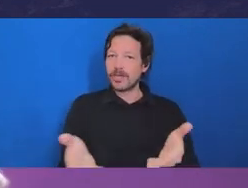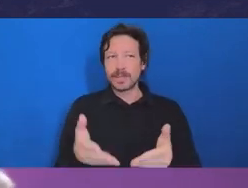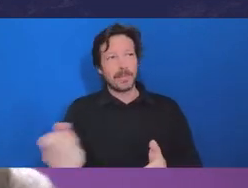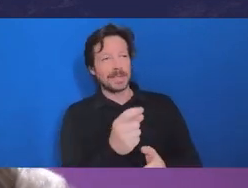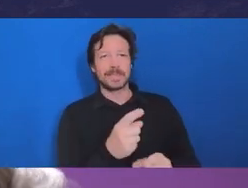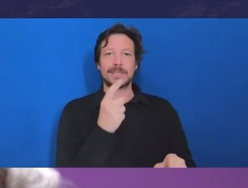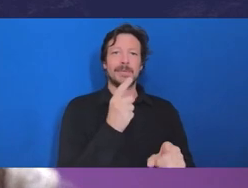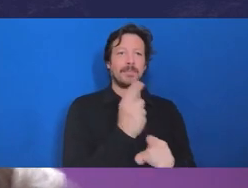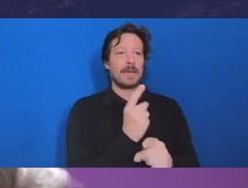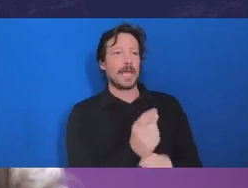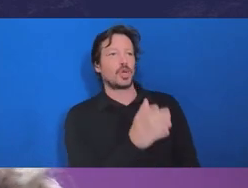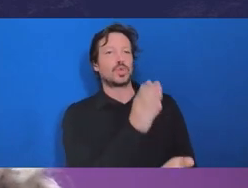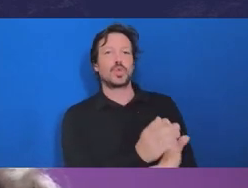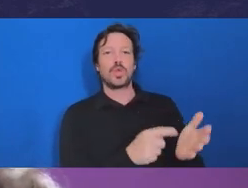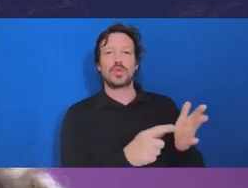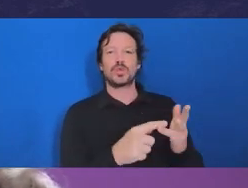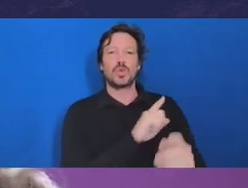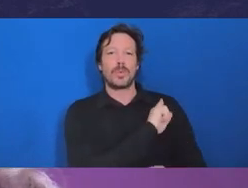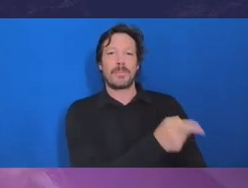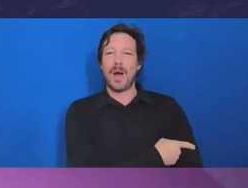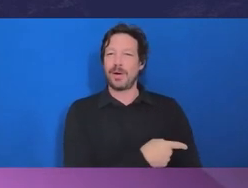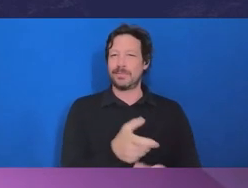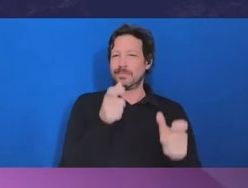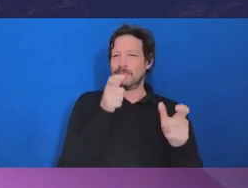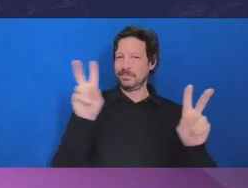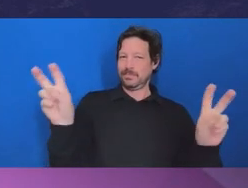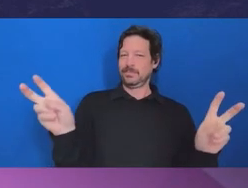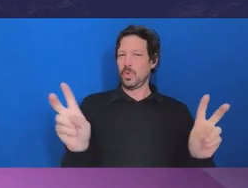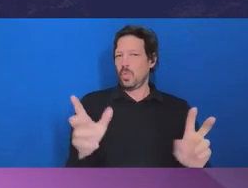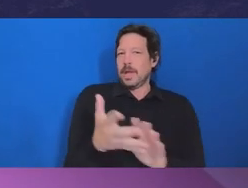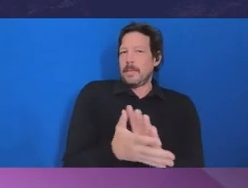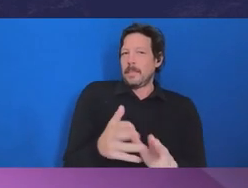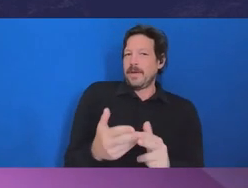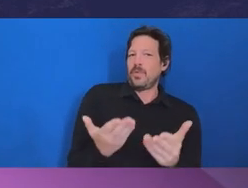What does this term mean to you? Auditor General Greaves: It's an interesting concept.